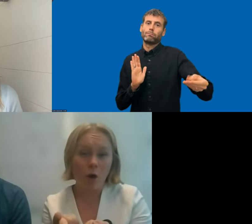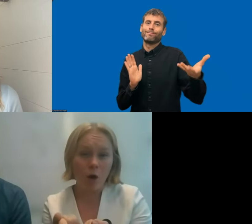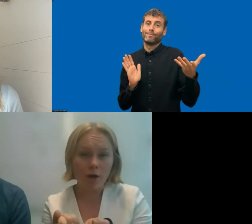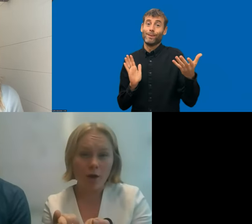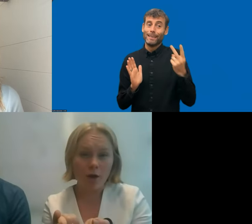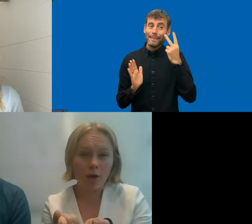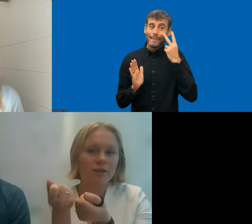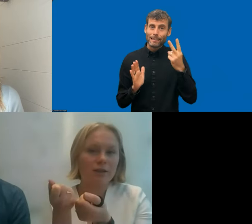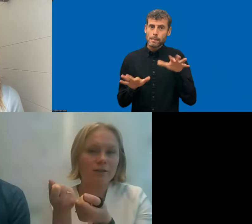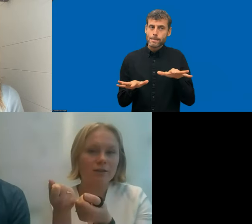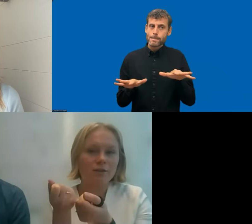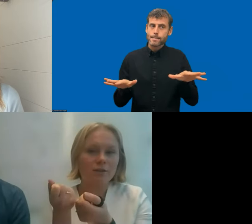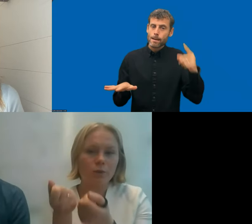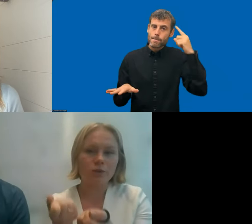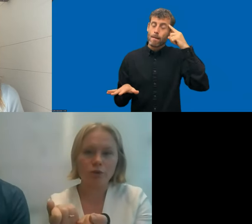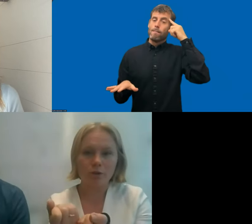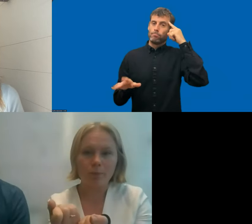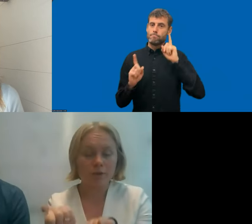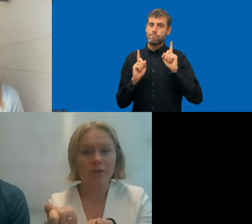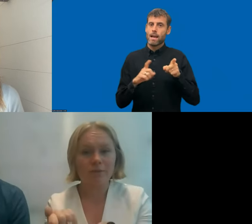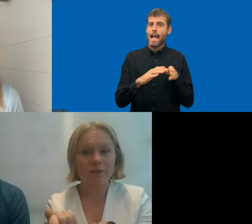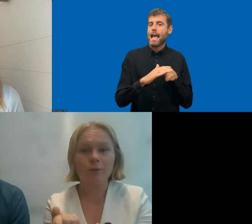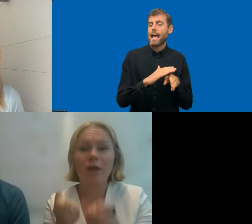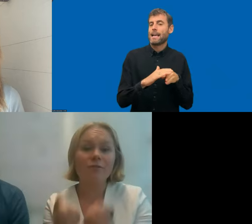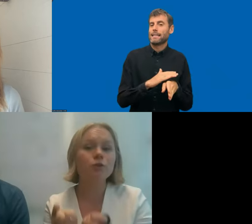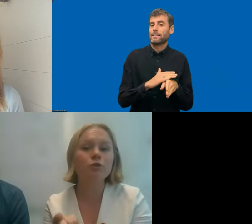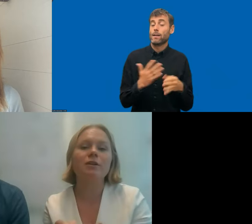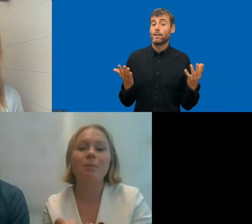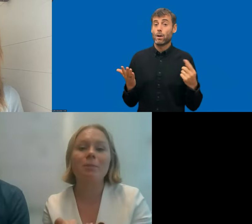you can take this and show it to your boss or something and say we have to do something. This